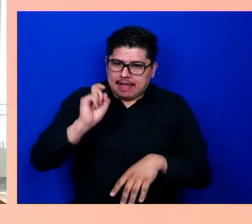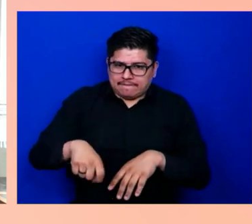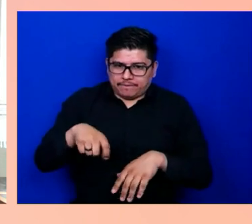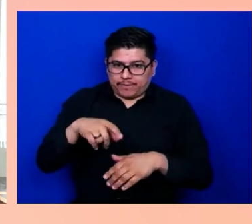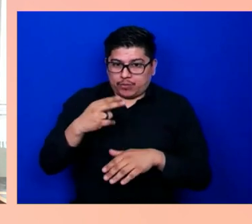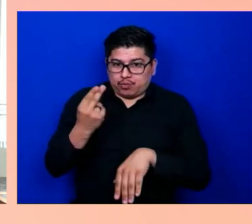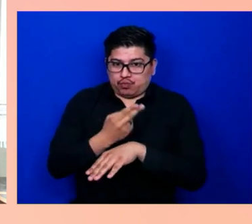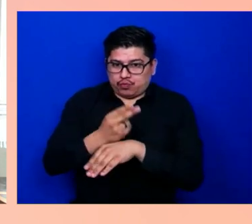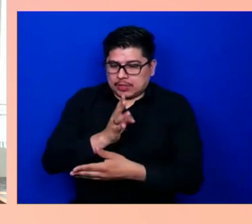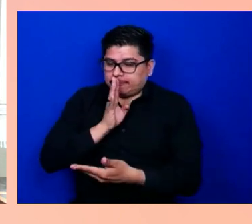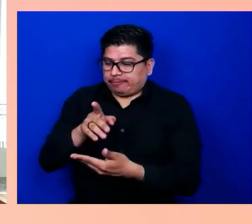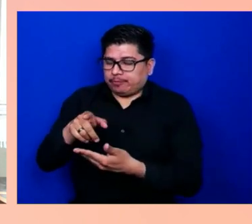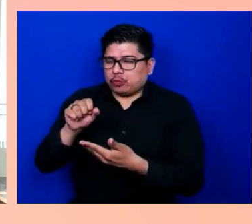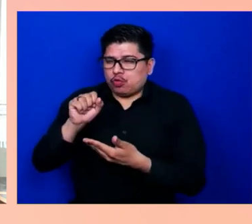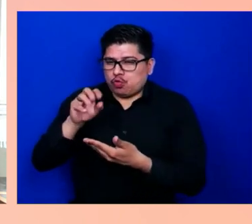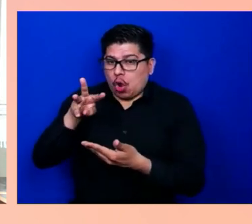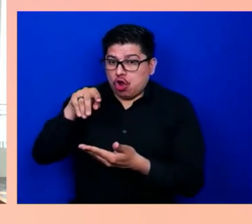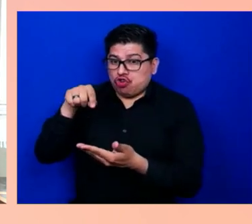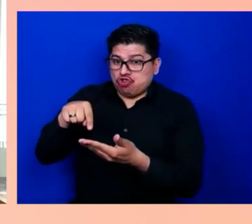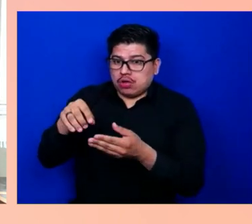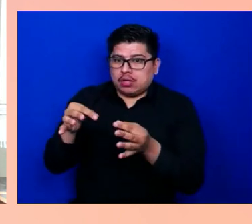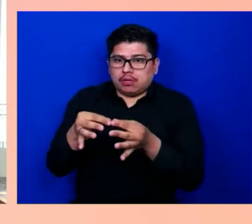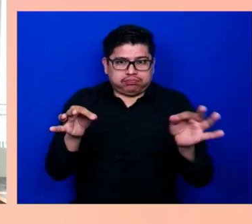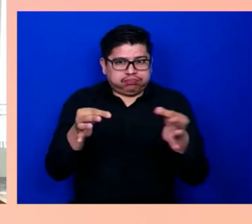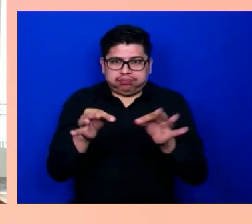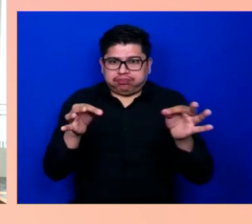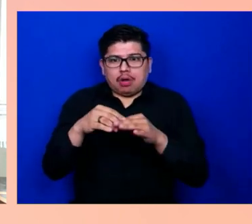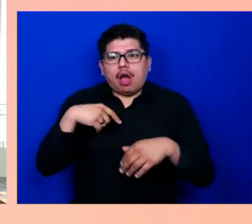I would spend more time having to go